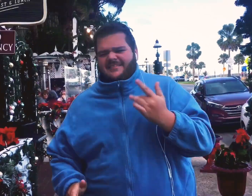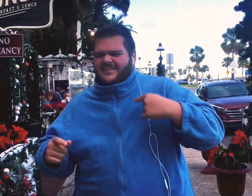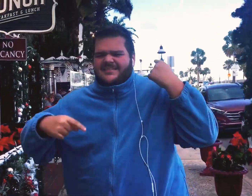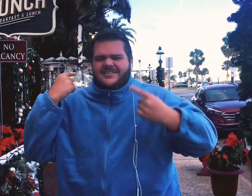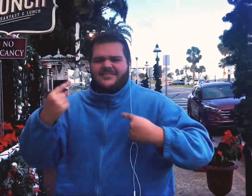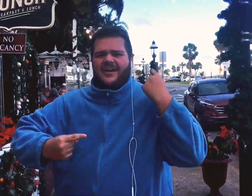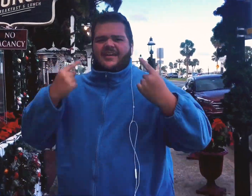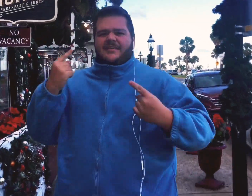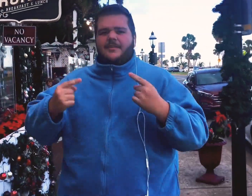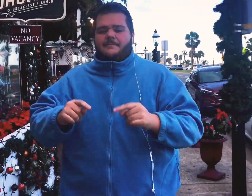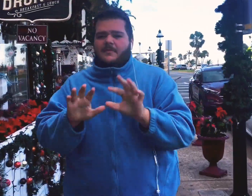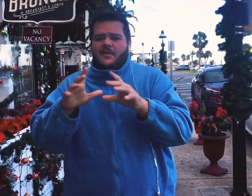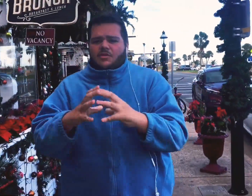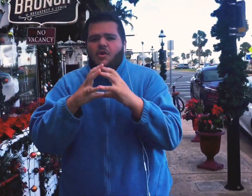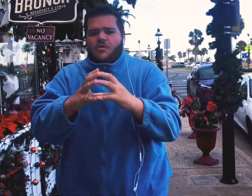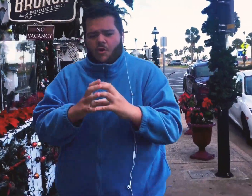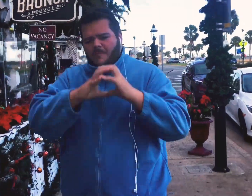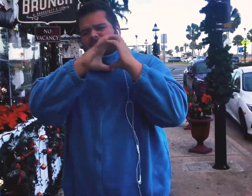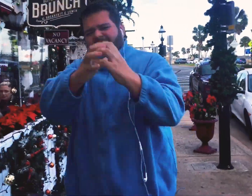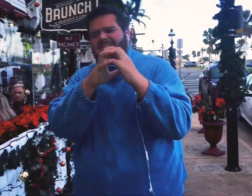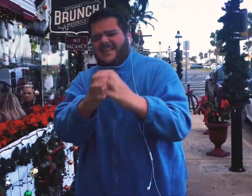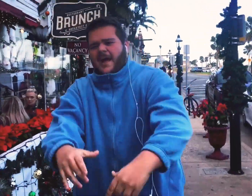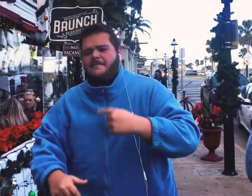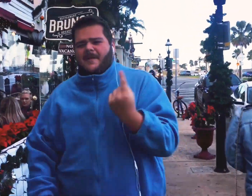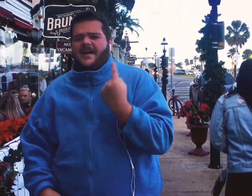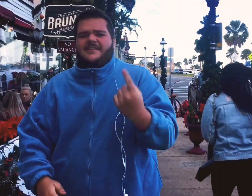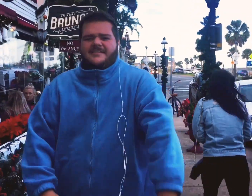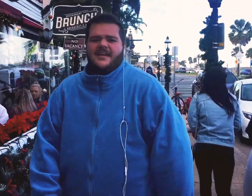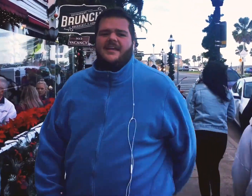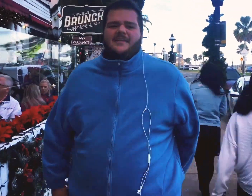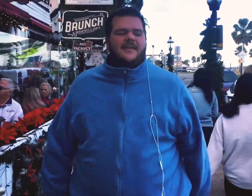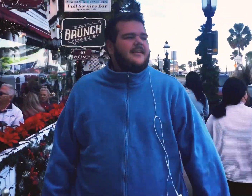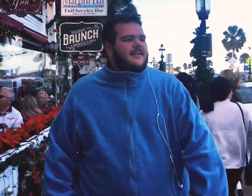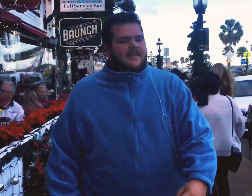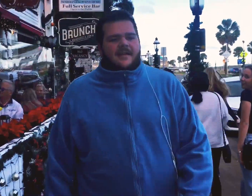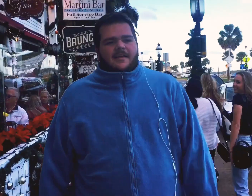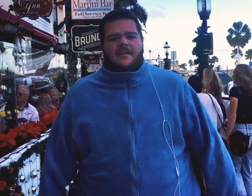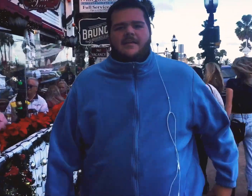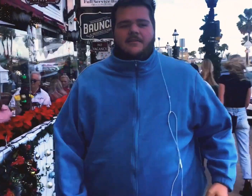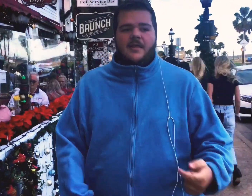this year the season is crazy, a snowglobe somebody's shaking